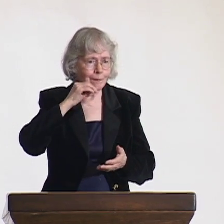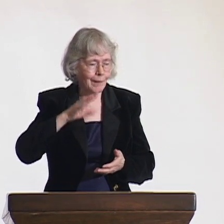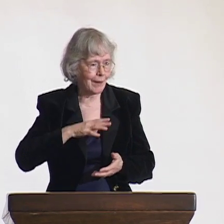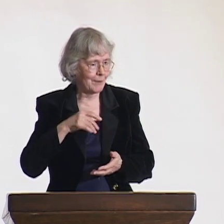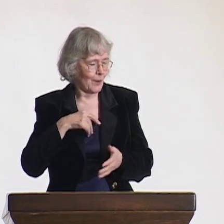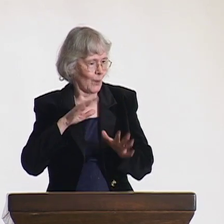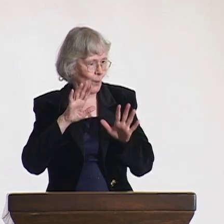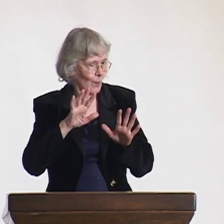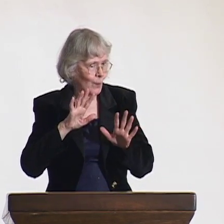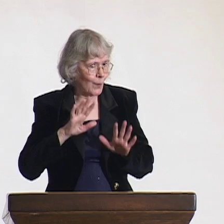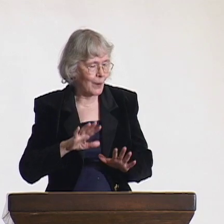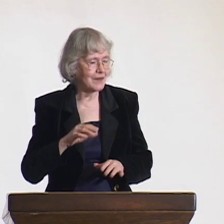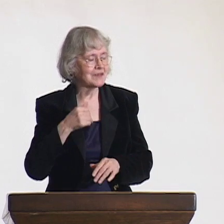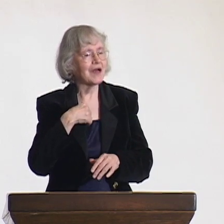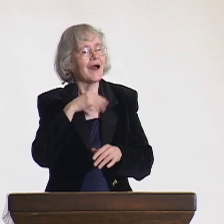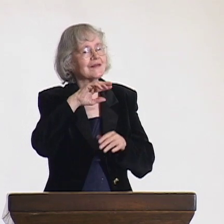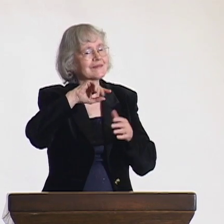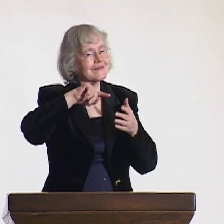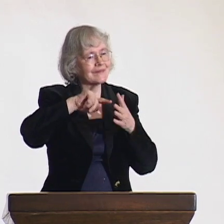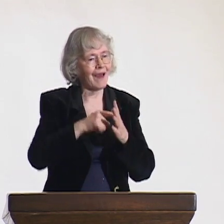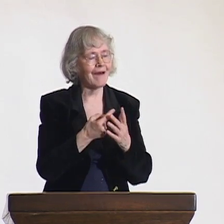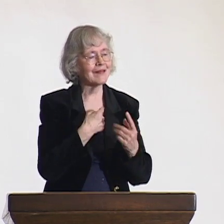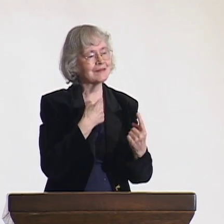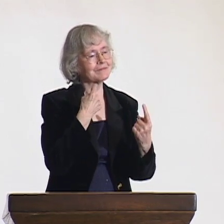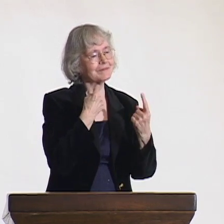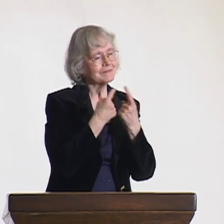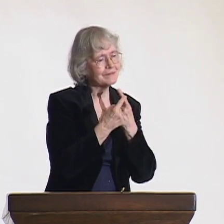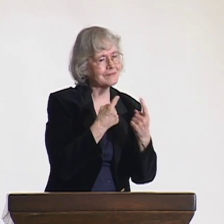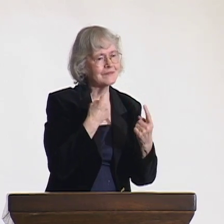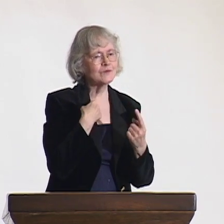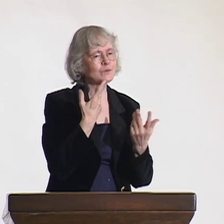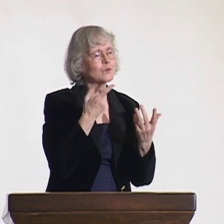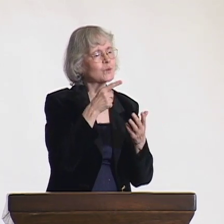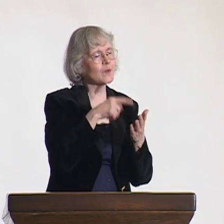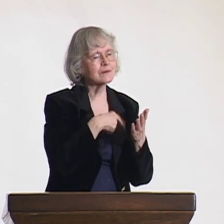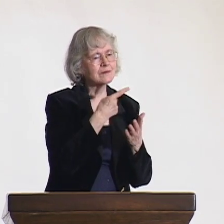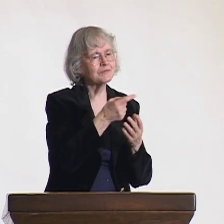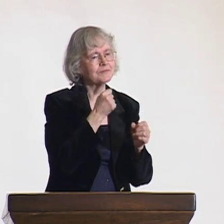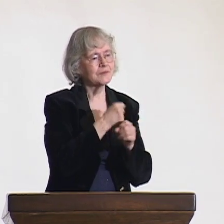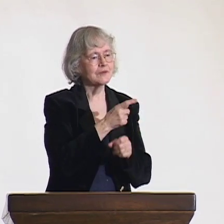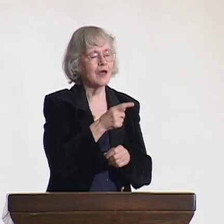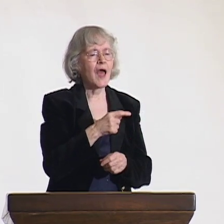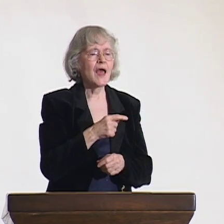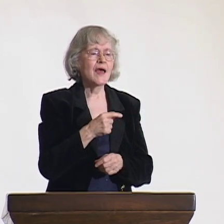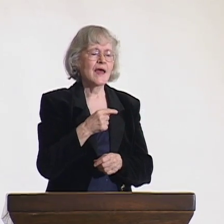that a Japanese woman could be a delegate. So she and I started to have a conversation,